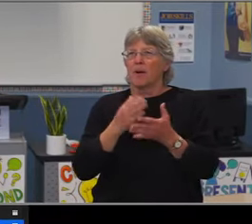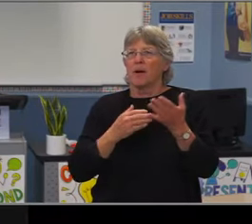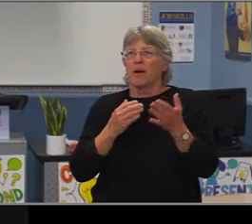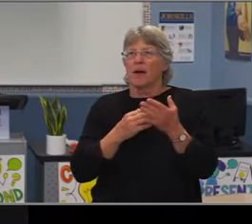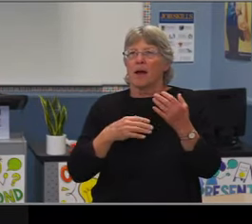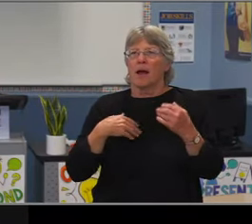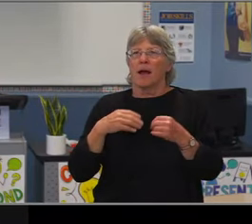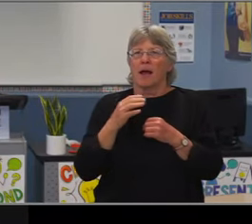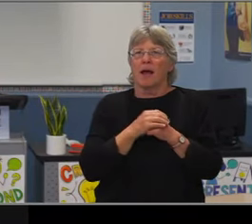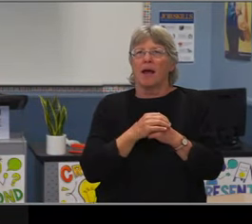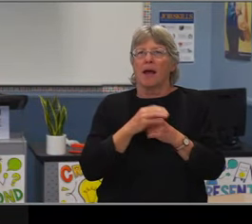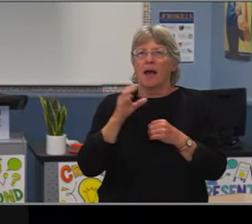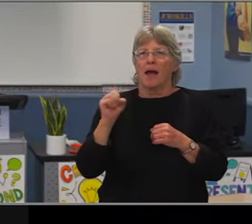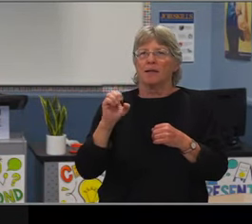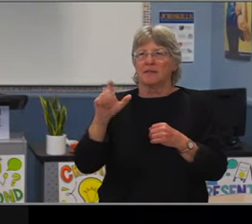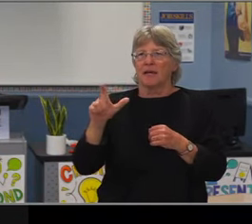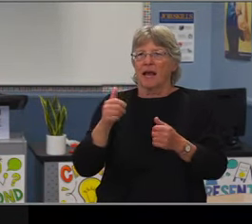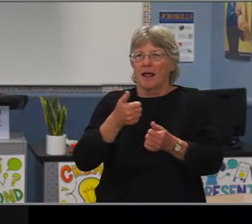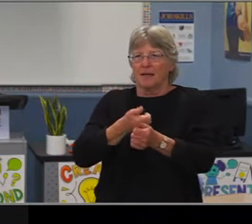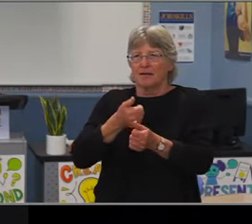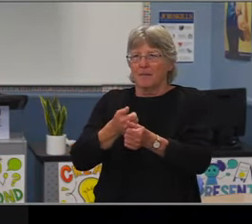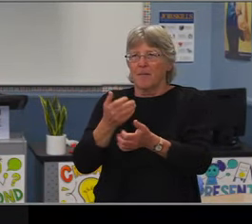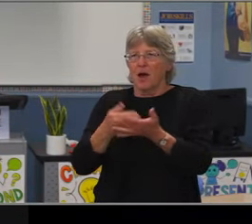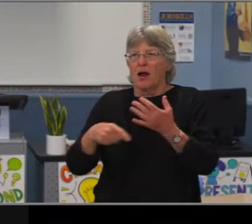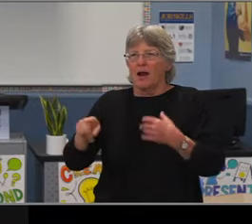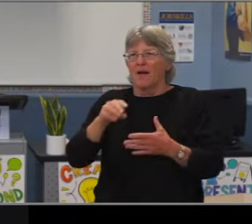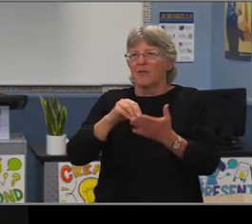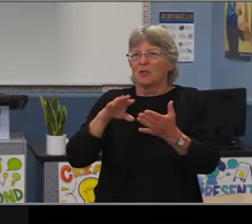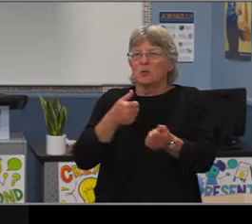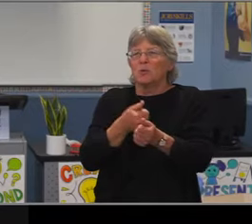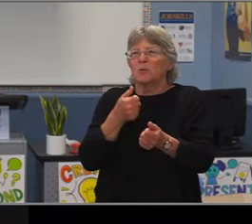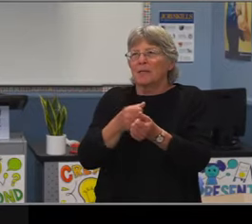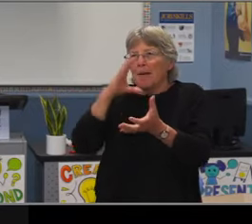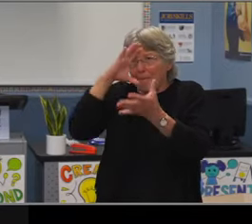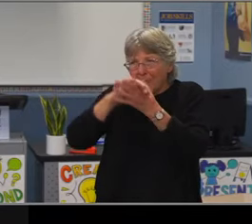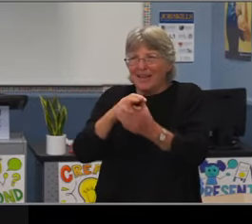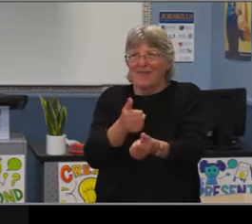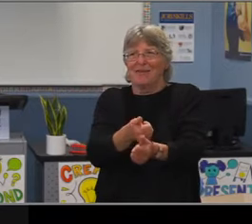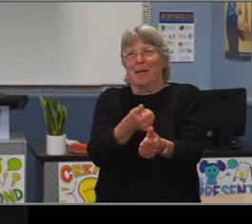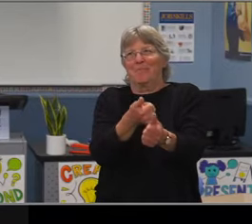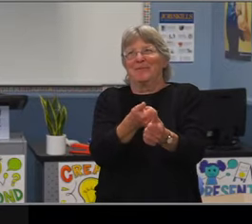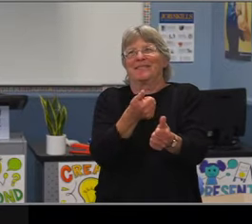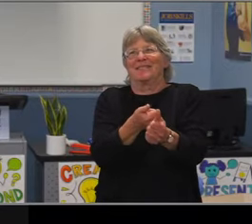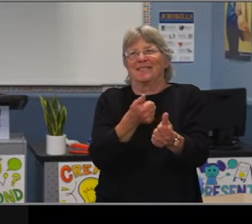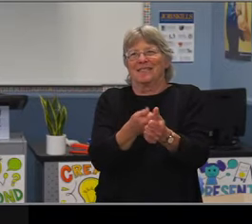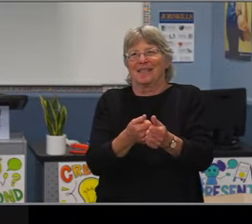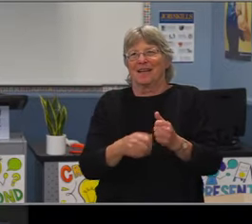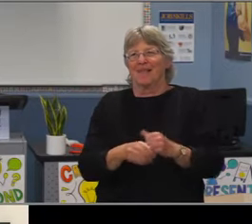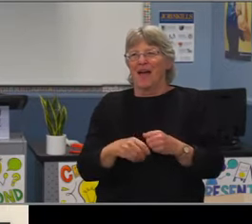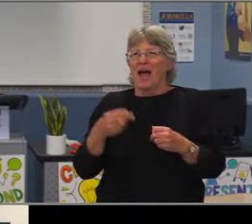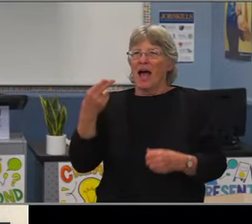I did Dr. Simon actually jumped in and answered what I wanted to, I know part of the workshop was gonna talk about the supports